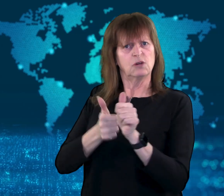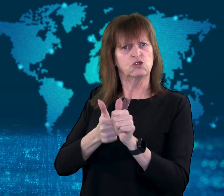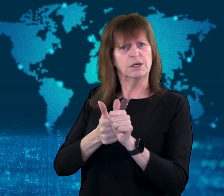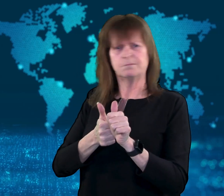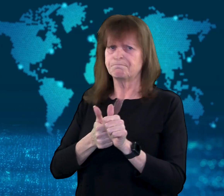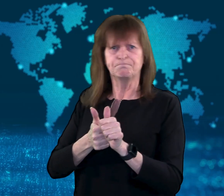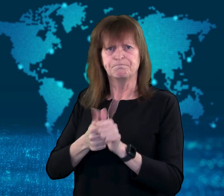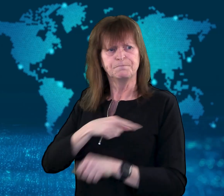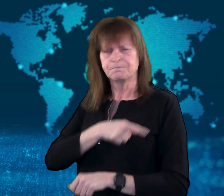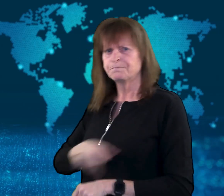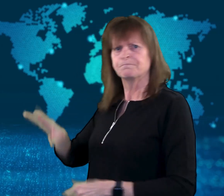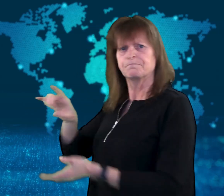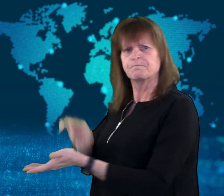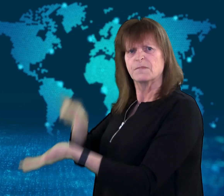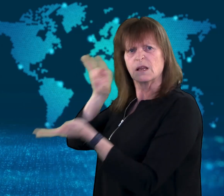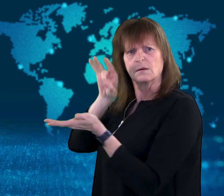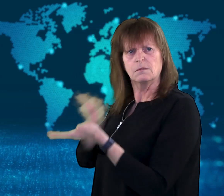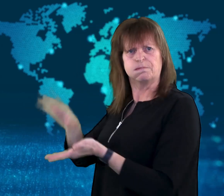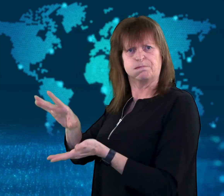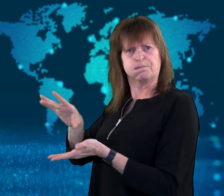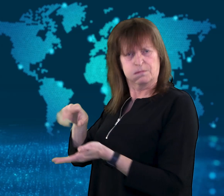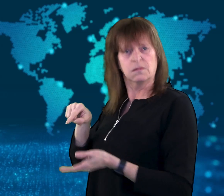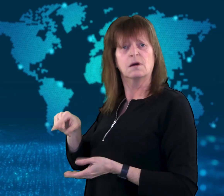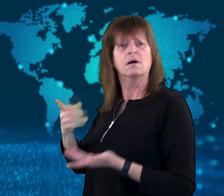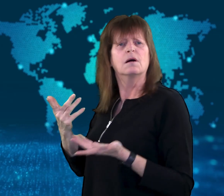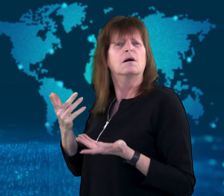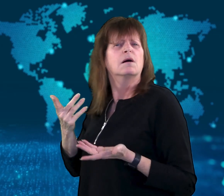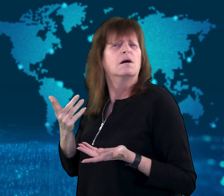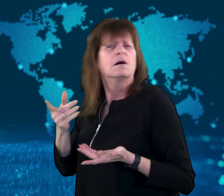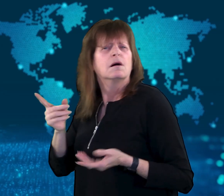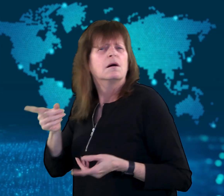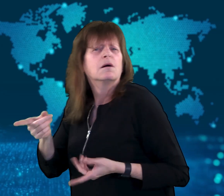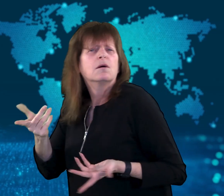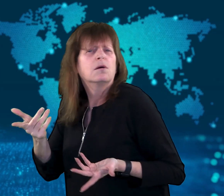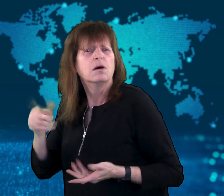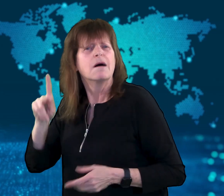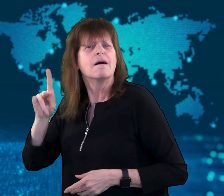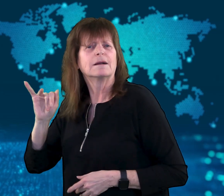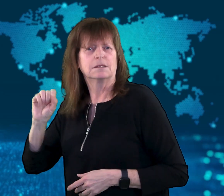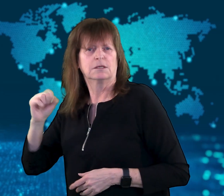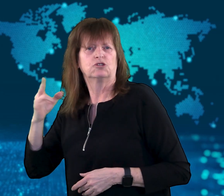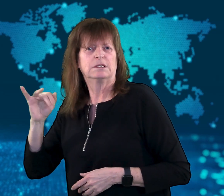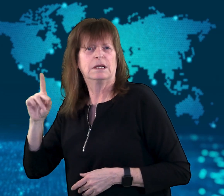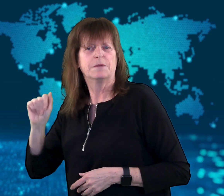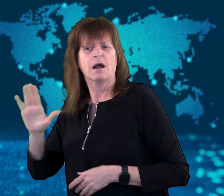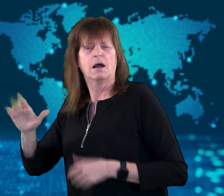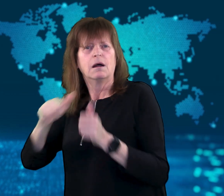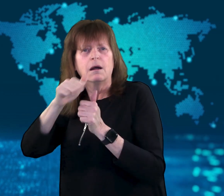The aide who was fired was Kishida's executive secretary, Masoyoshi Arai.